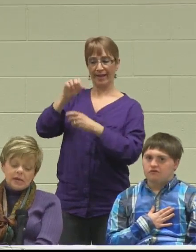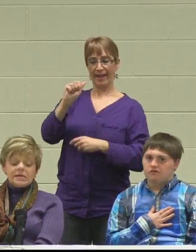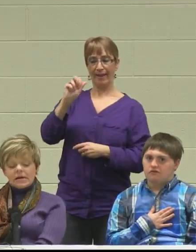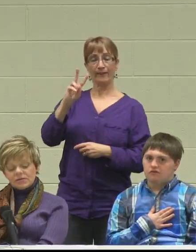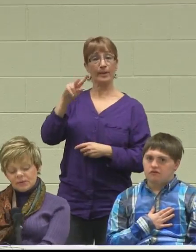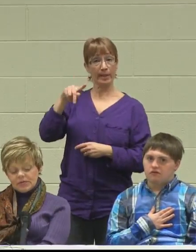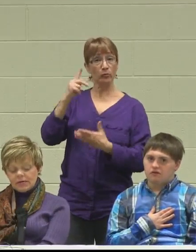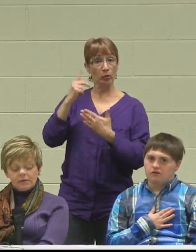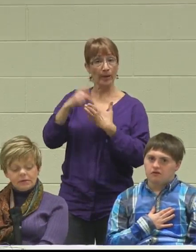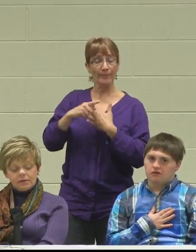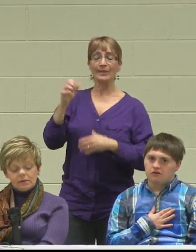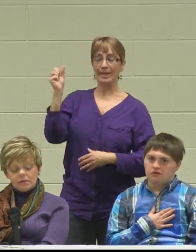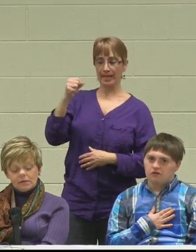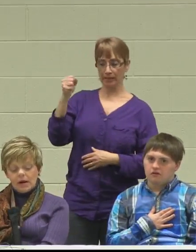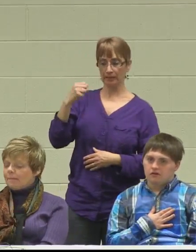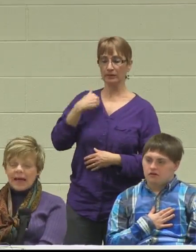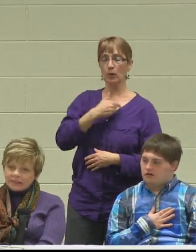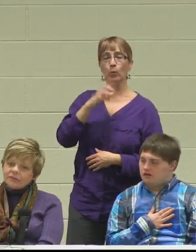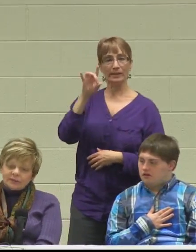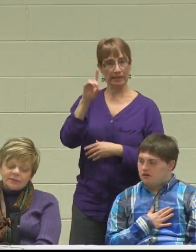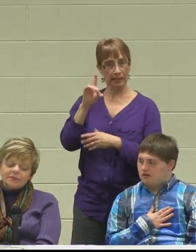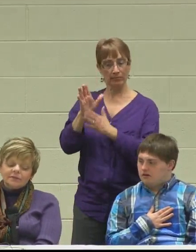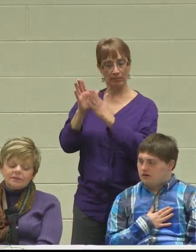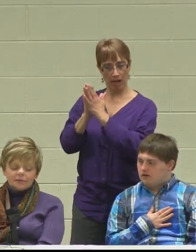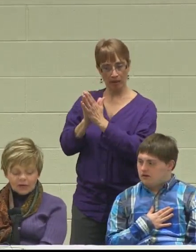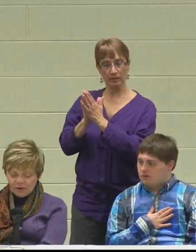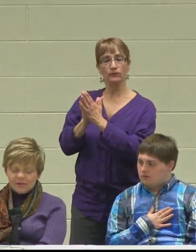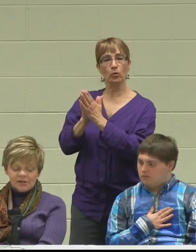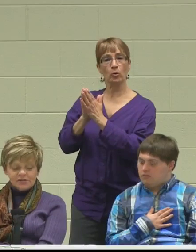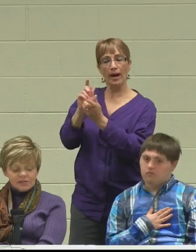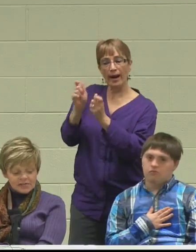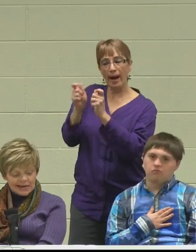and yes, we did ask for accommodations